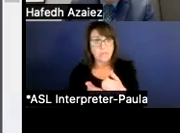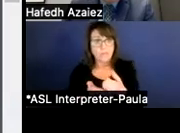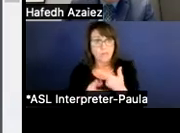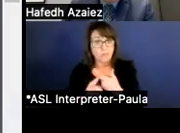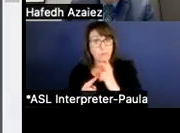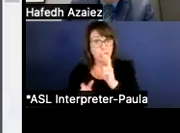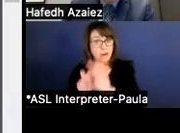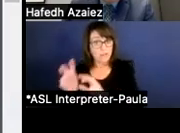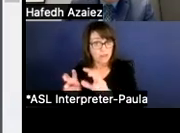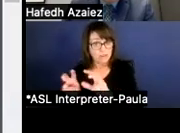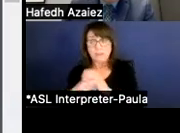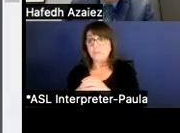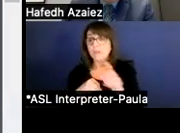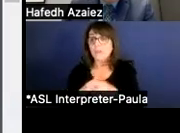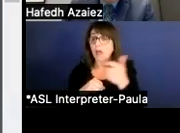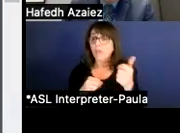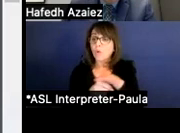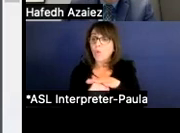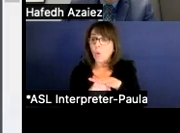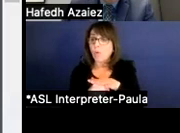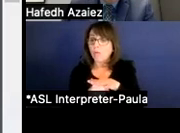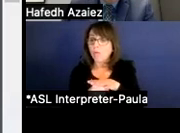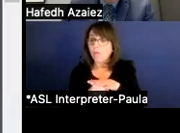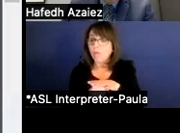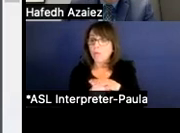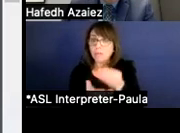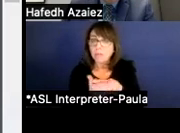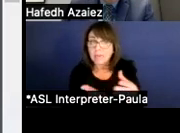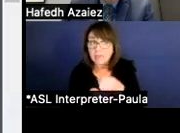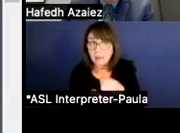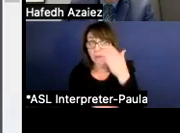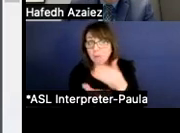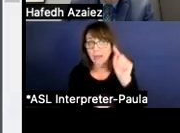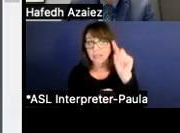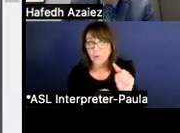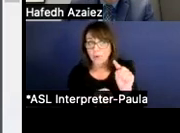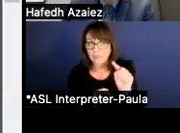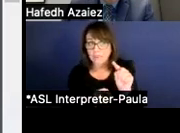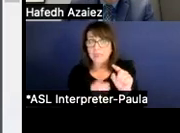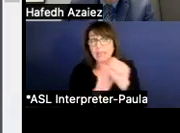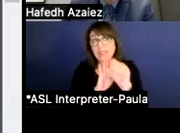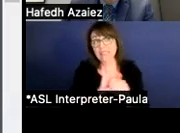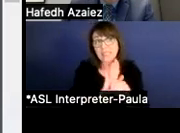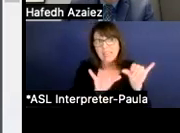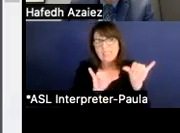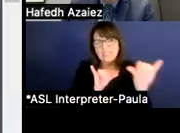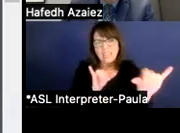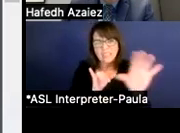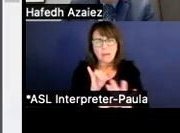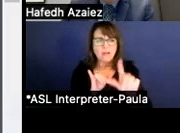Other local income, we see that it may decrease, and our state revenue stays flat around 21.9 million.